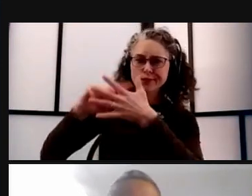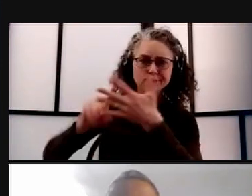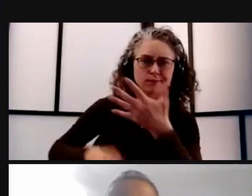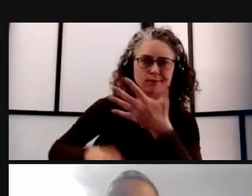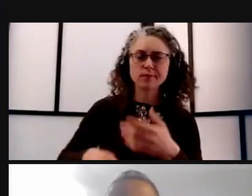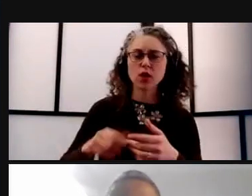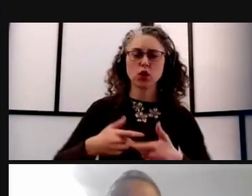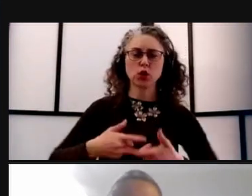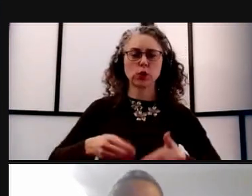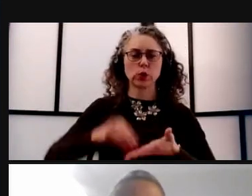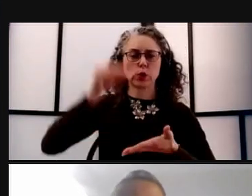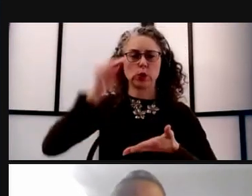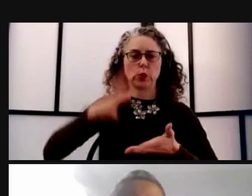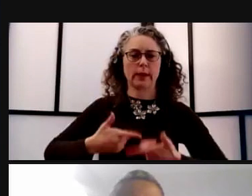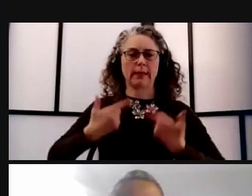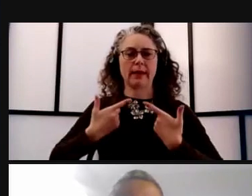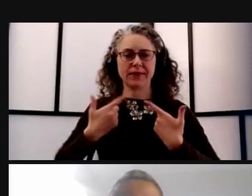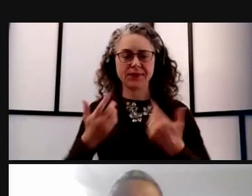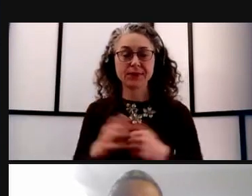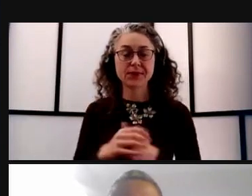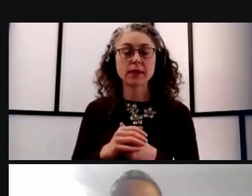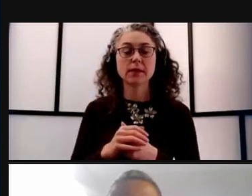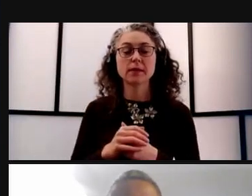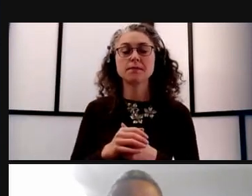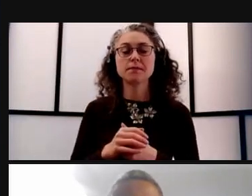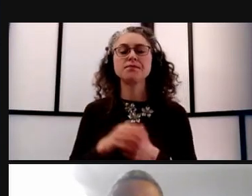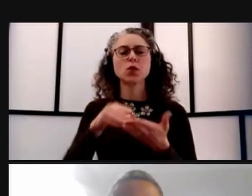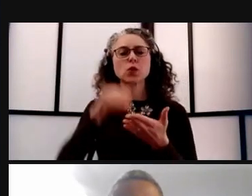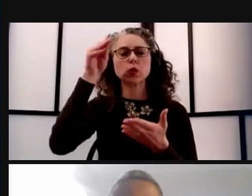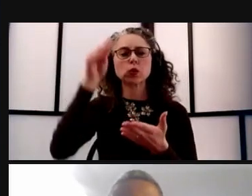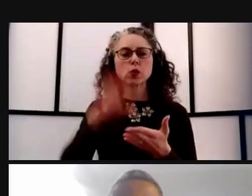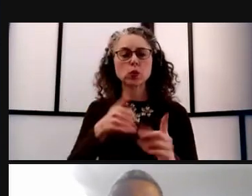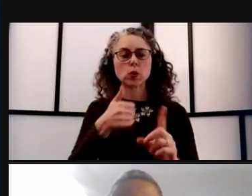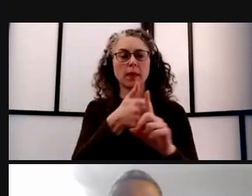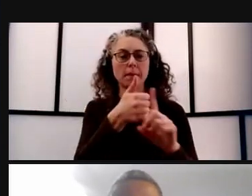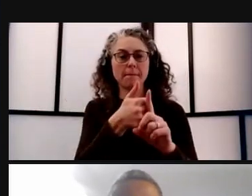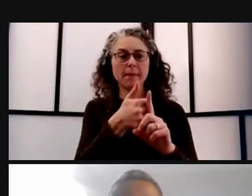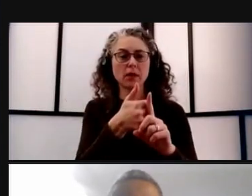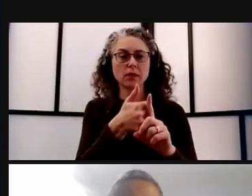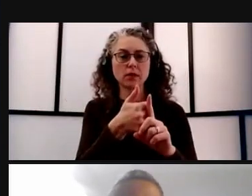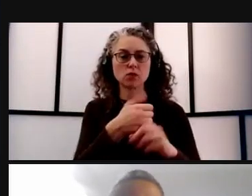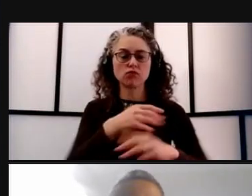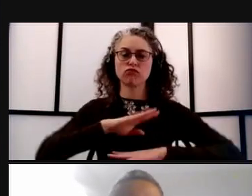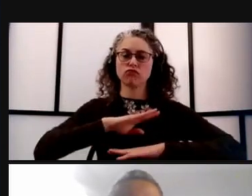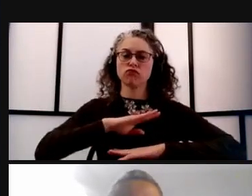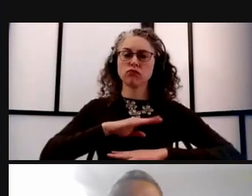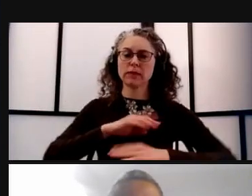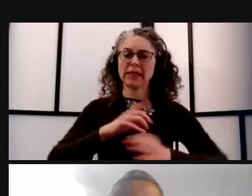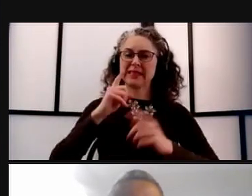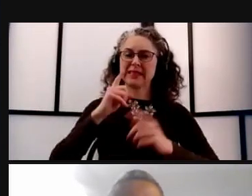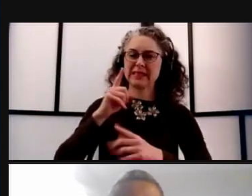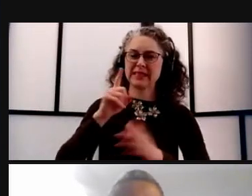One of the questions that has come up is with students to help them meet testing requirements. And I think in this case, it means COVID testing.